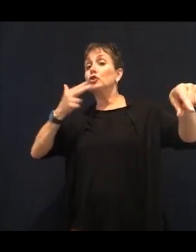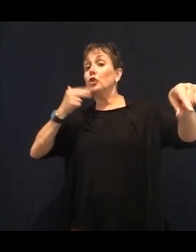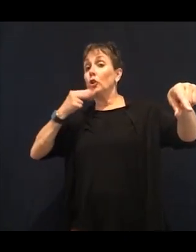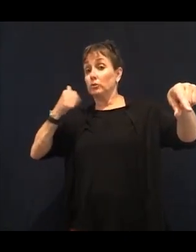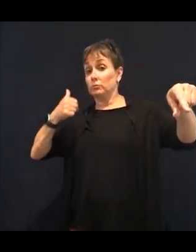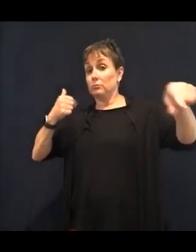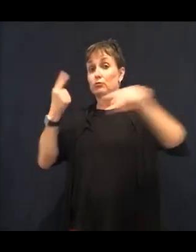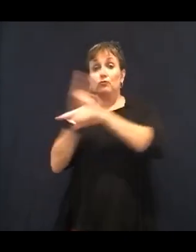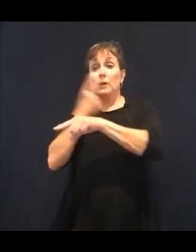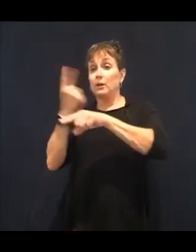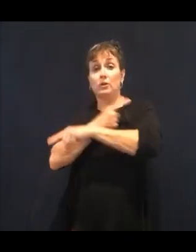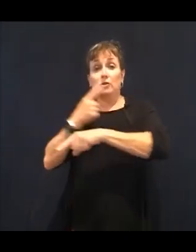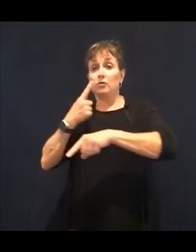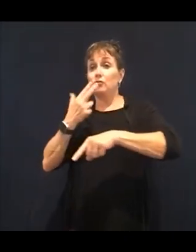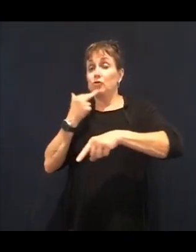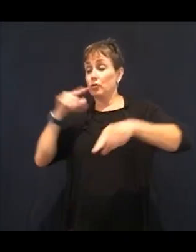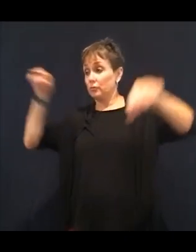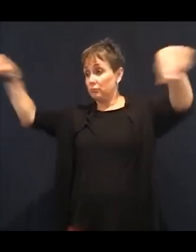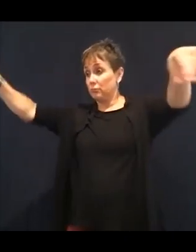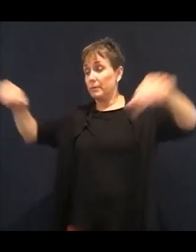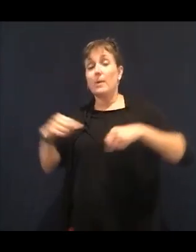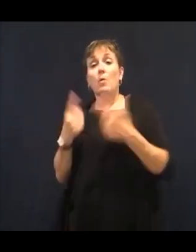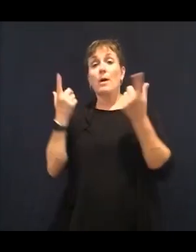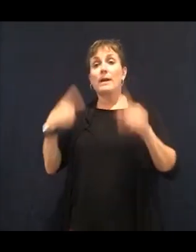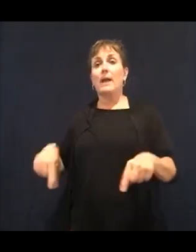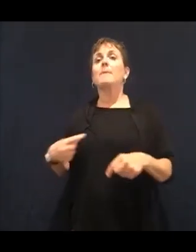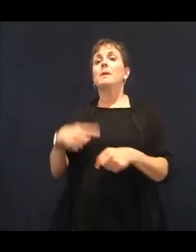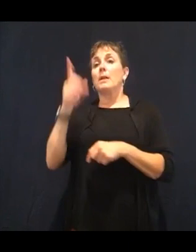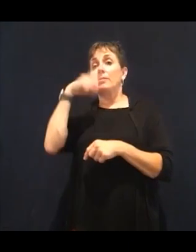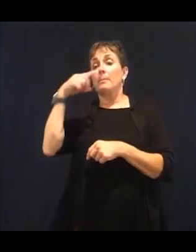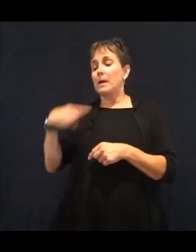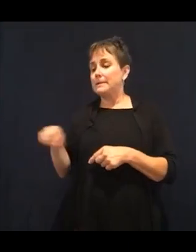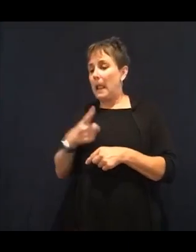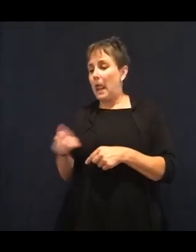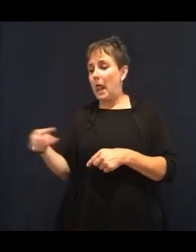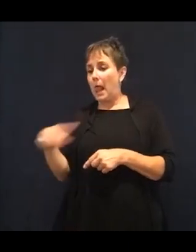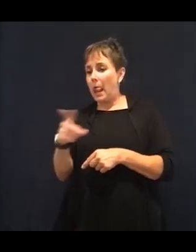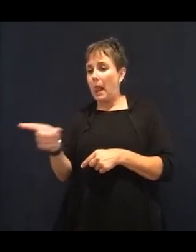sugar, not to the drug that we thought was so addictive, which it is.